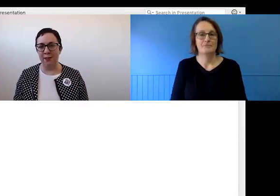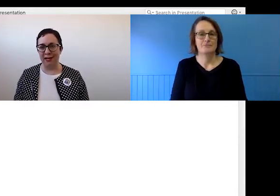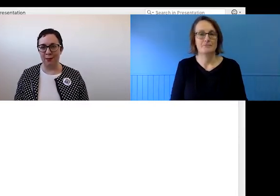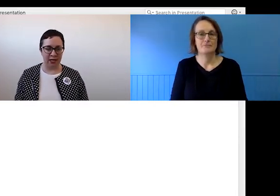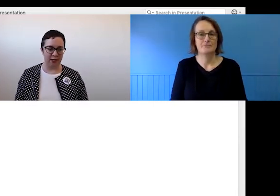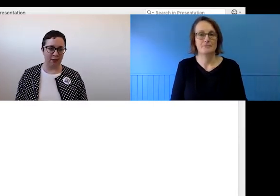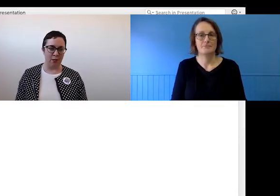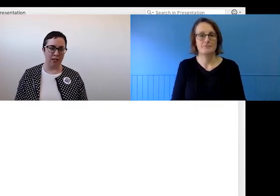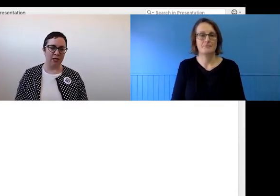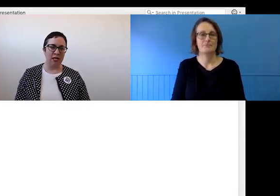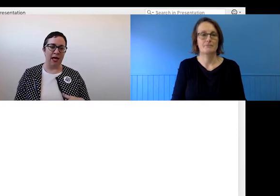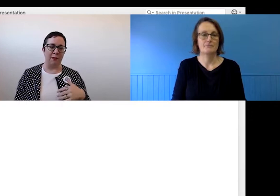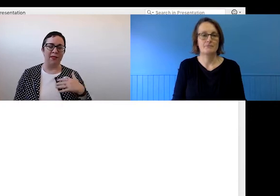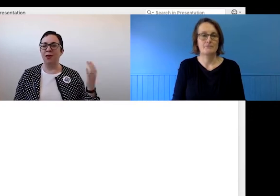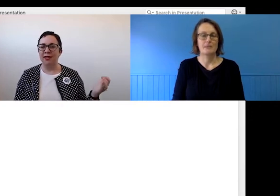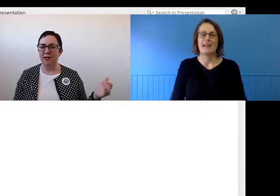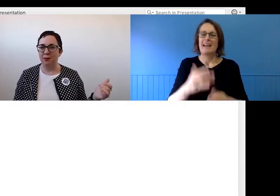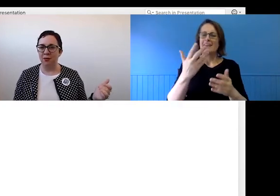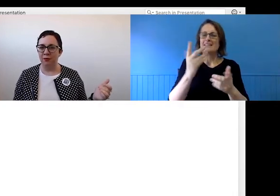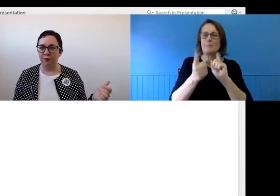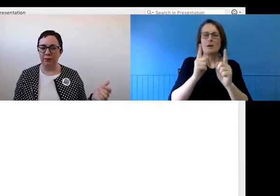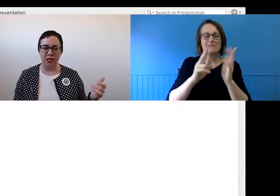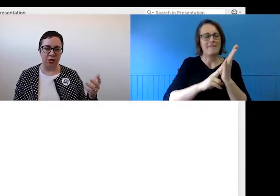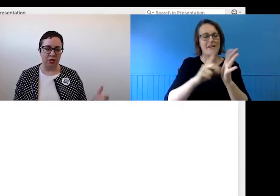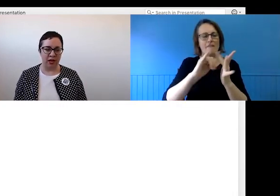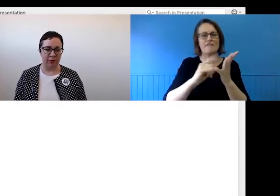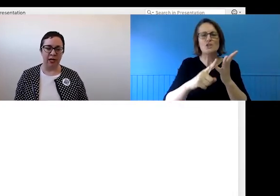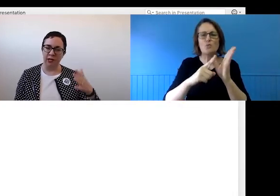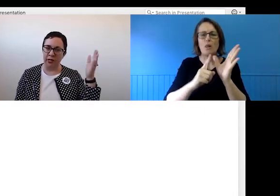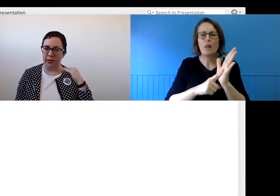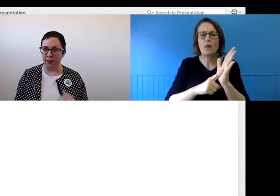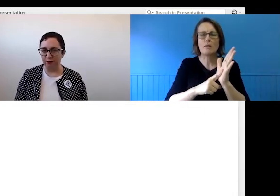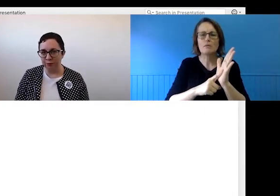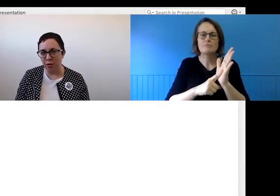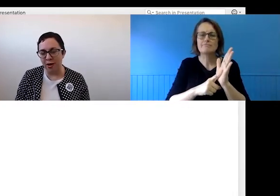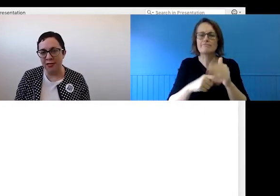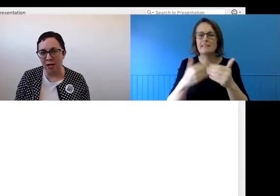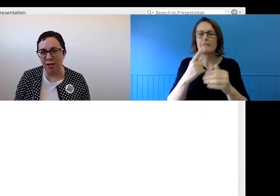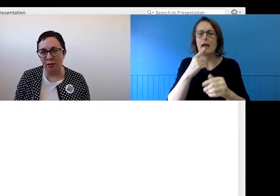happening at the moment but they're not accessible to everyone, including people who might be dialing on the phone.